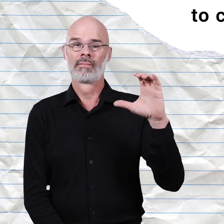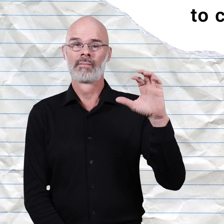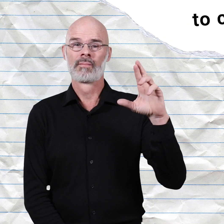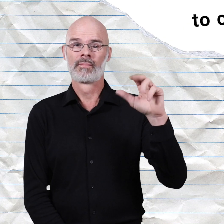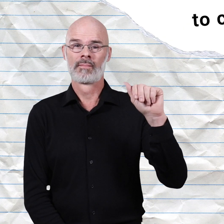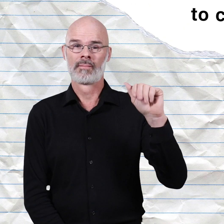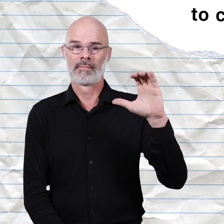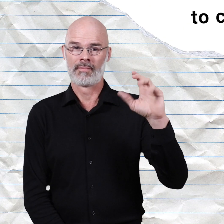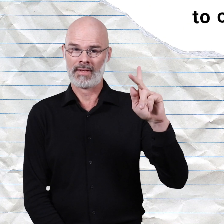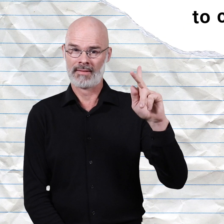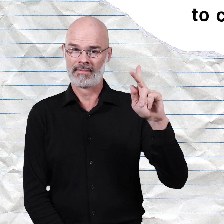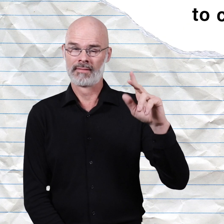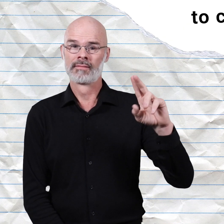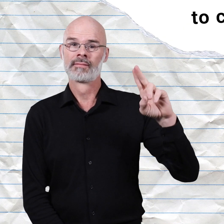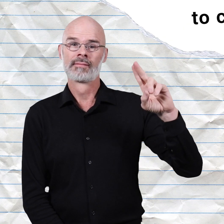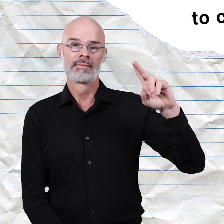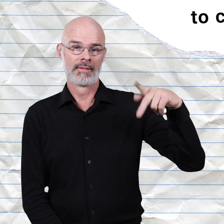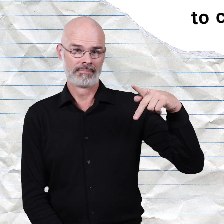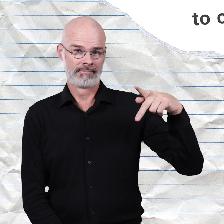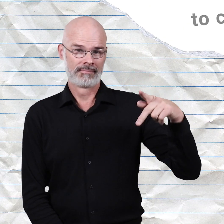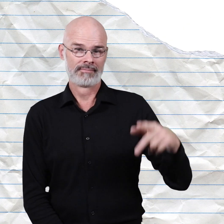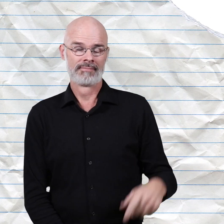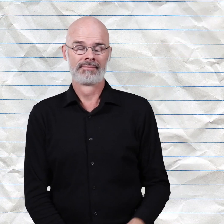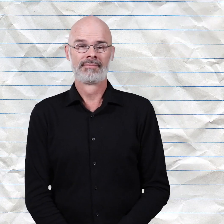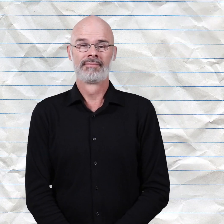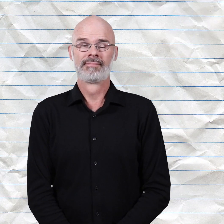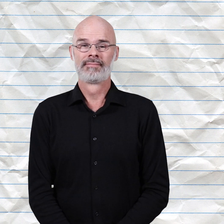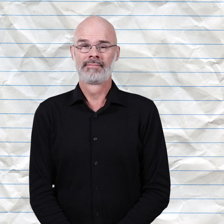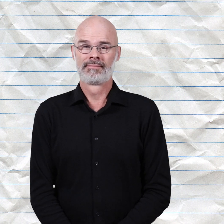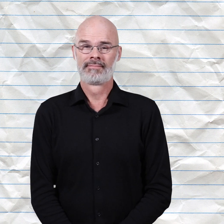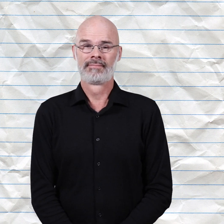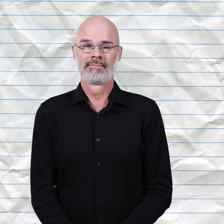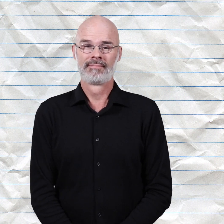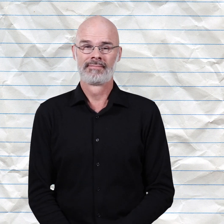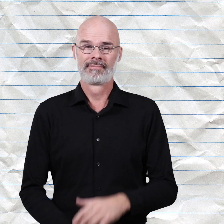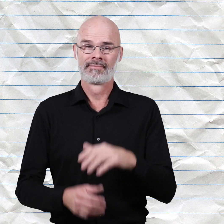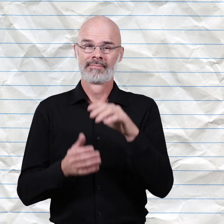To crack up